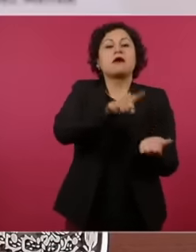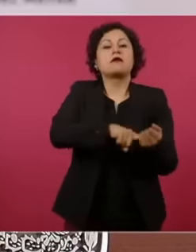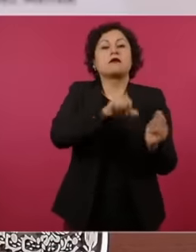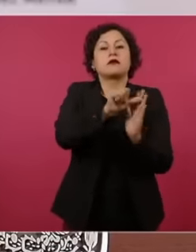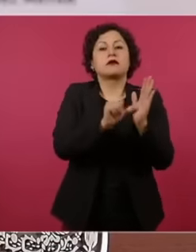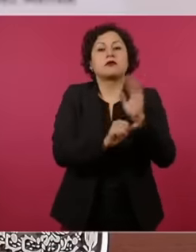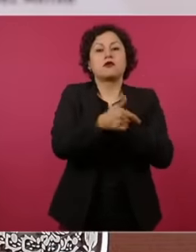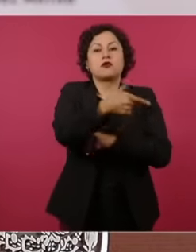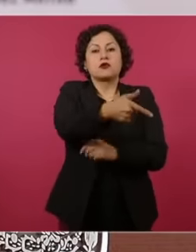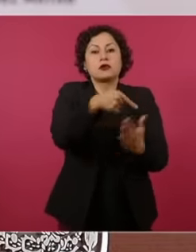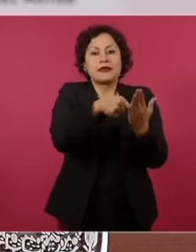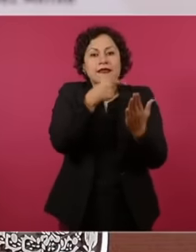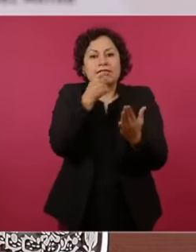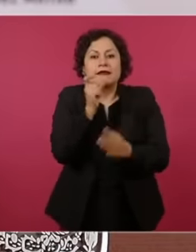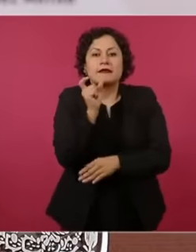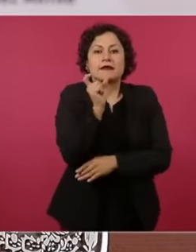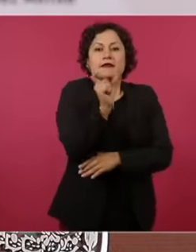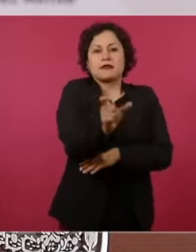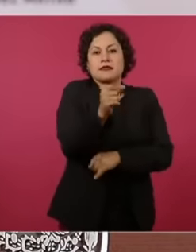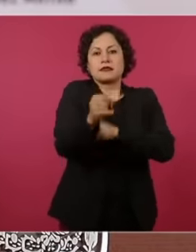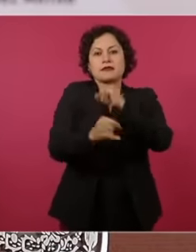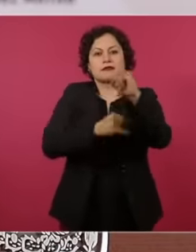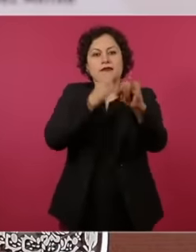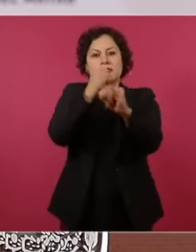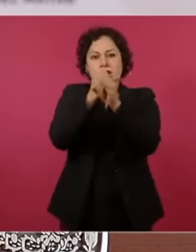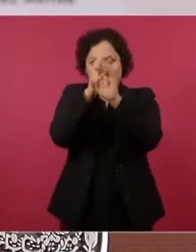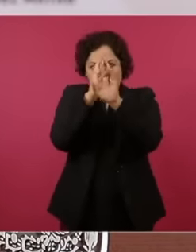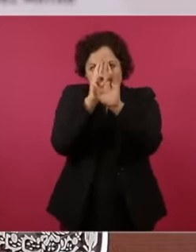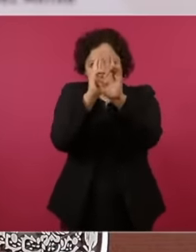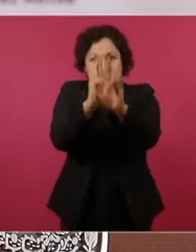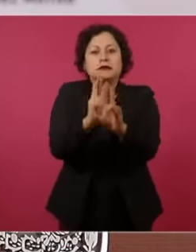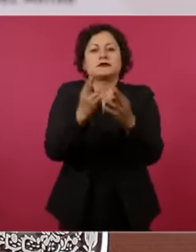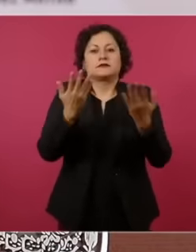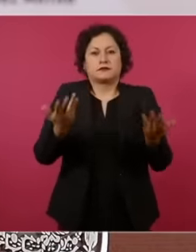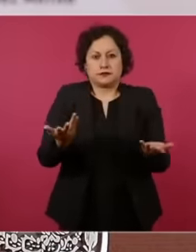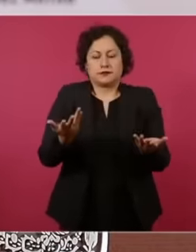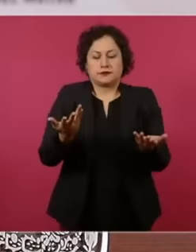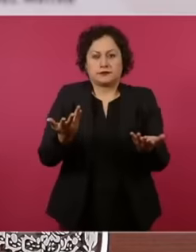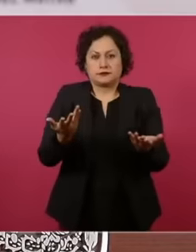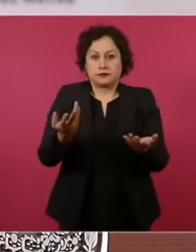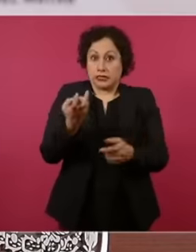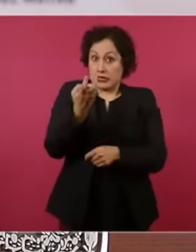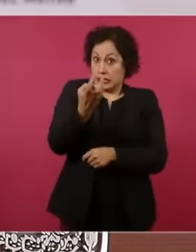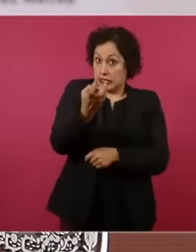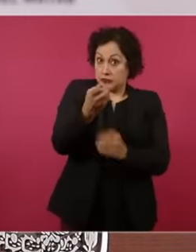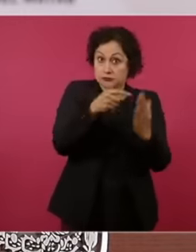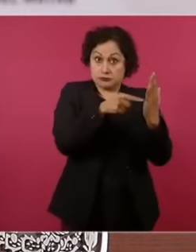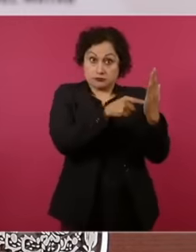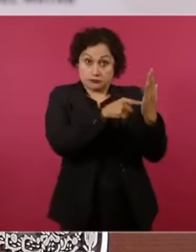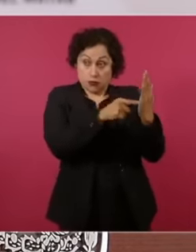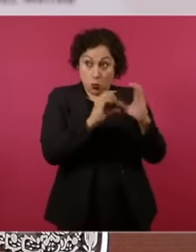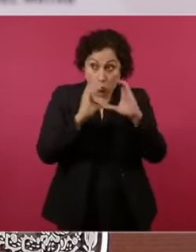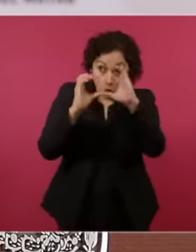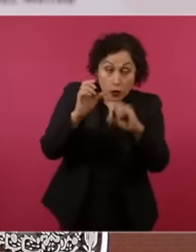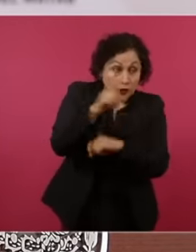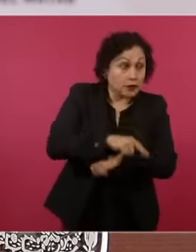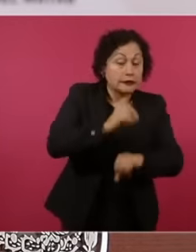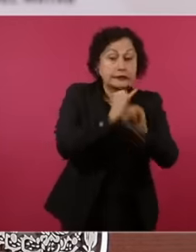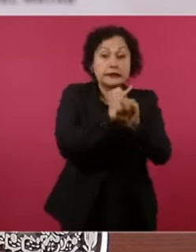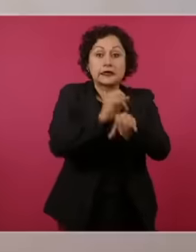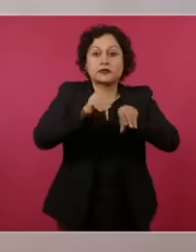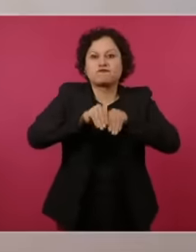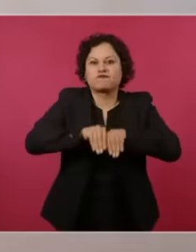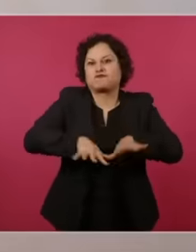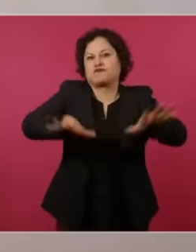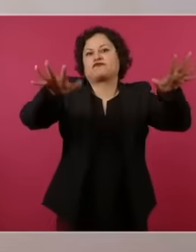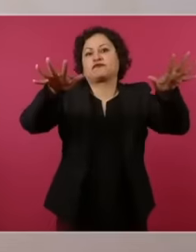is relevant due to the campaigns that are carried out through the network and And that way of invading